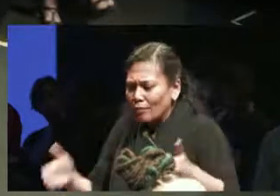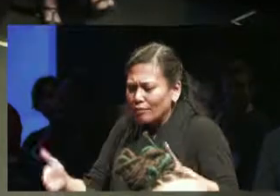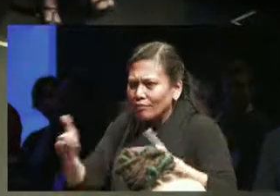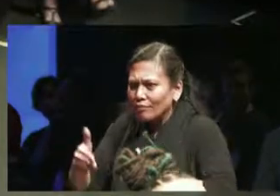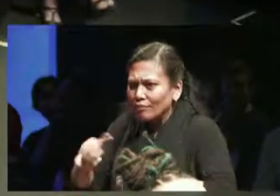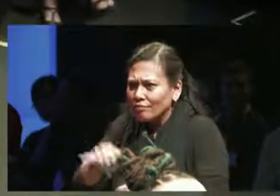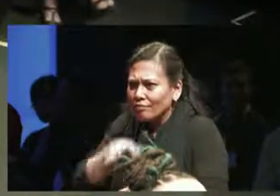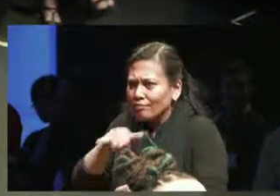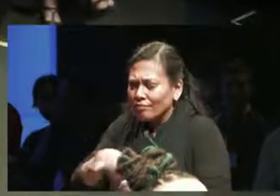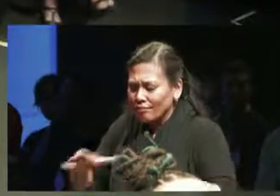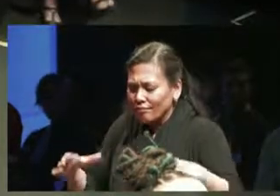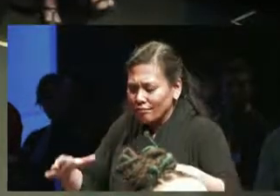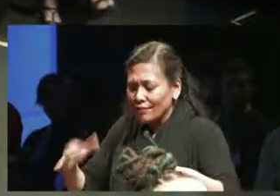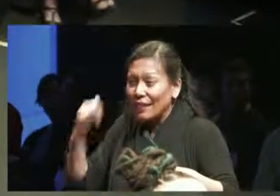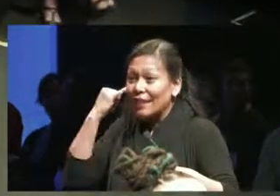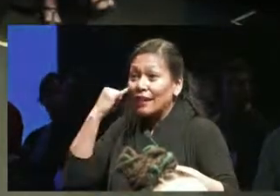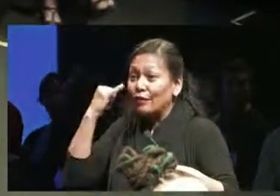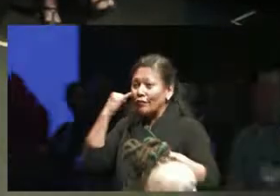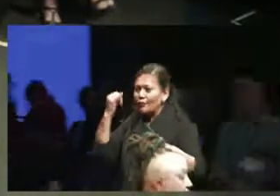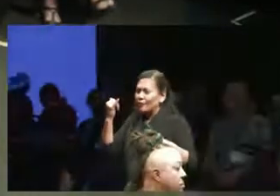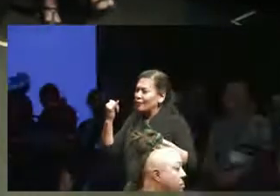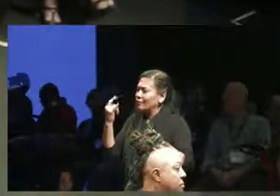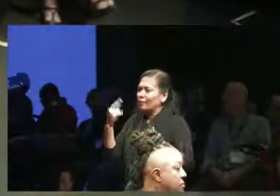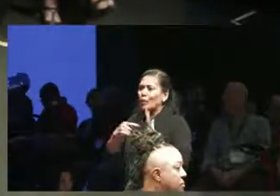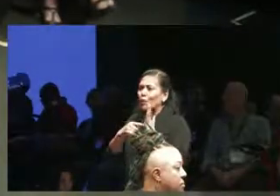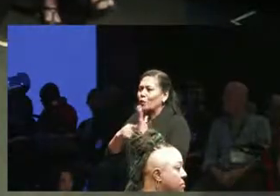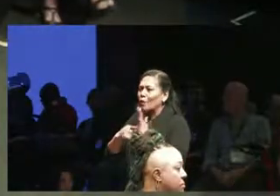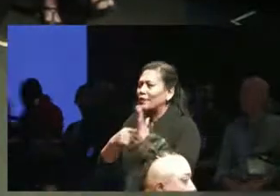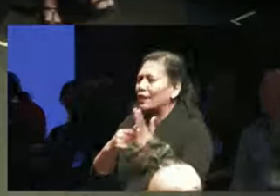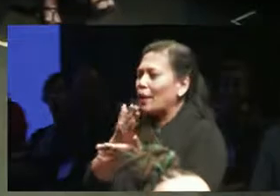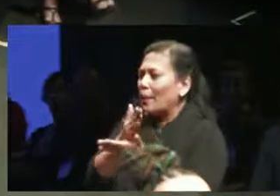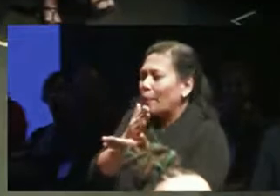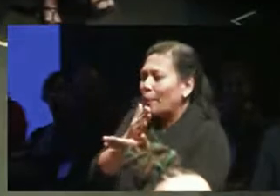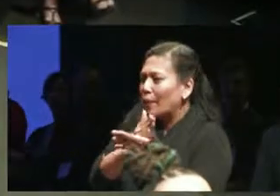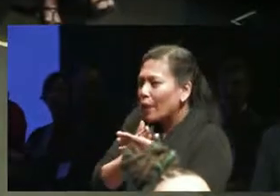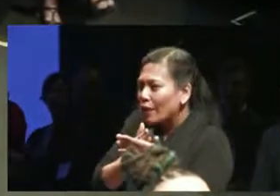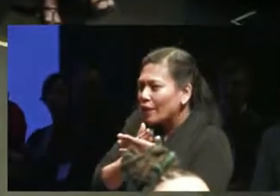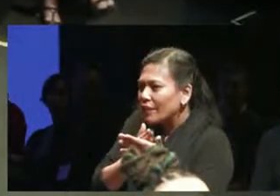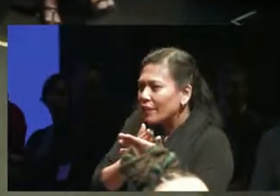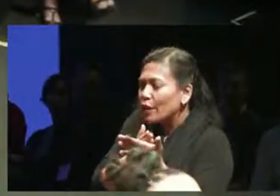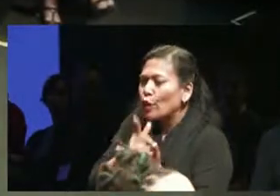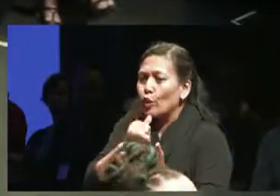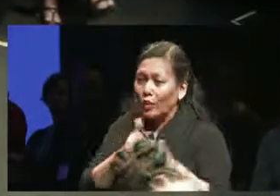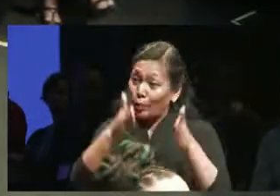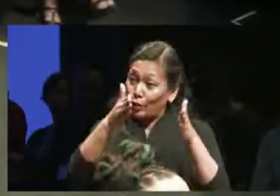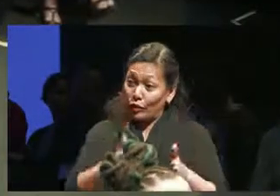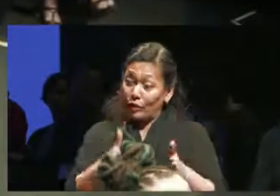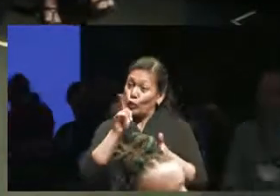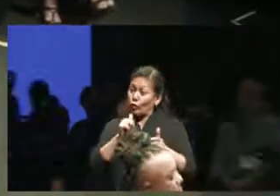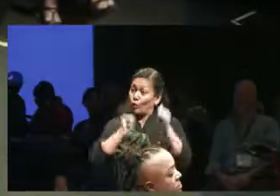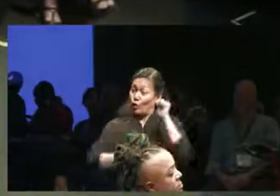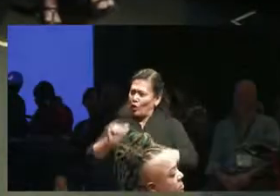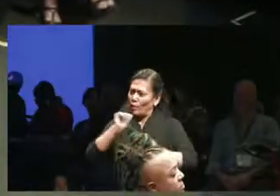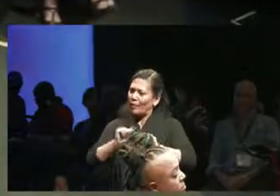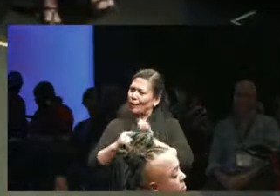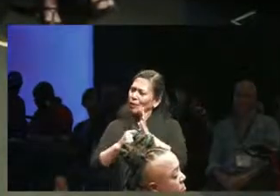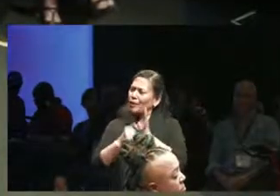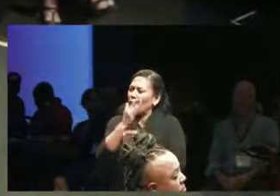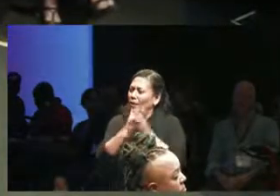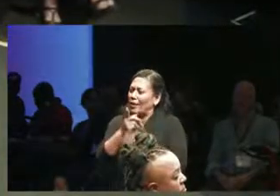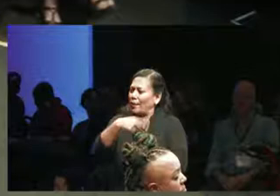we only represent a portion or fragment of the individual on stage. And I feel